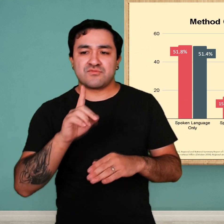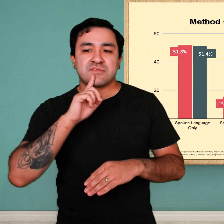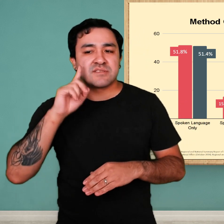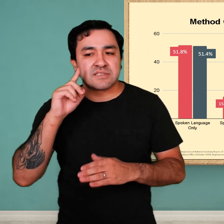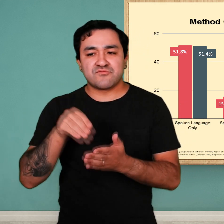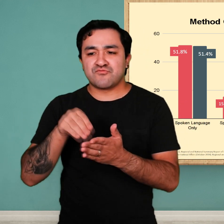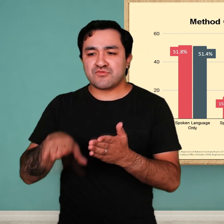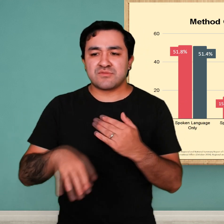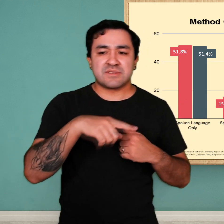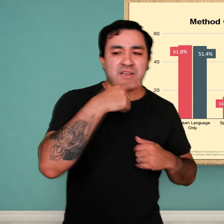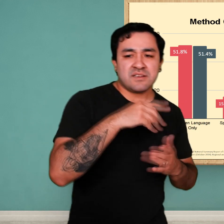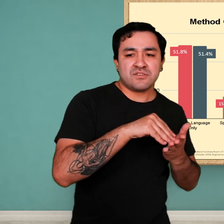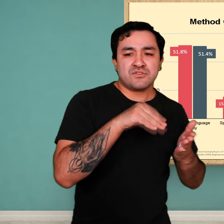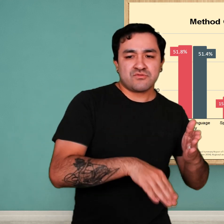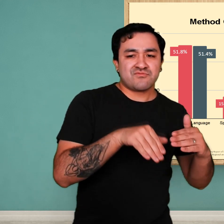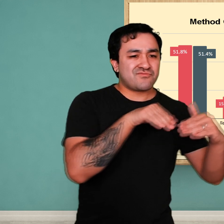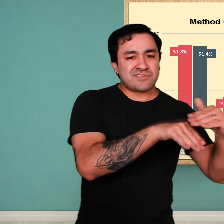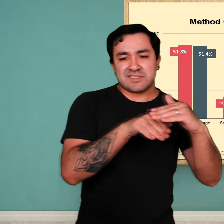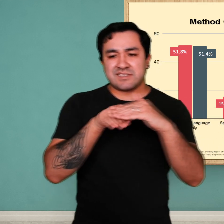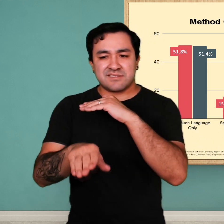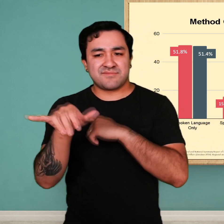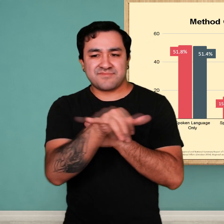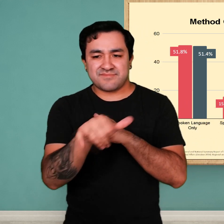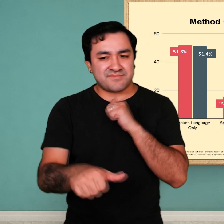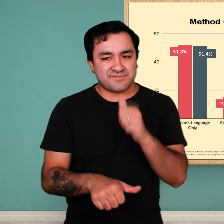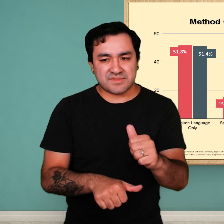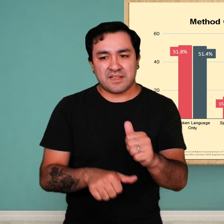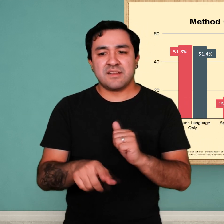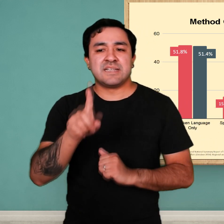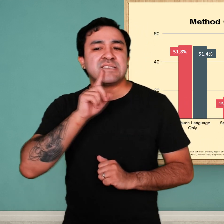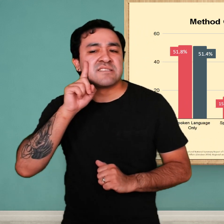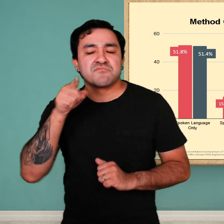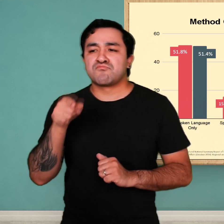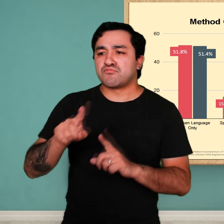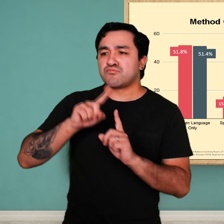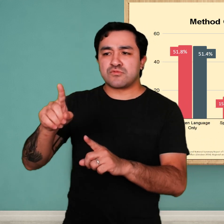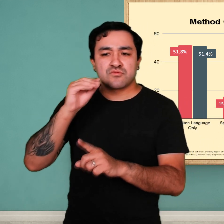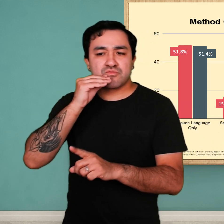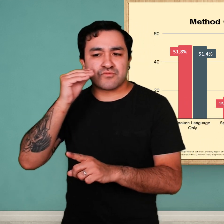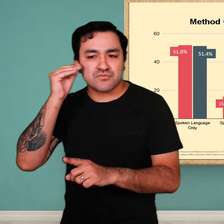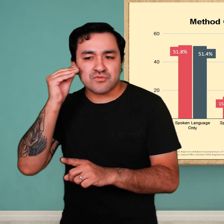language. Deaf students are not given the same access to the classroom as their peers because